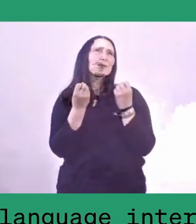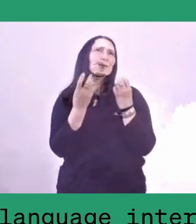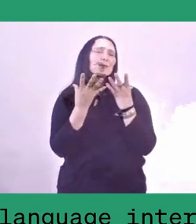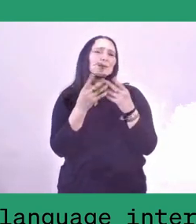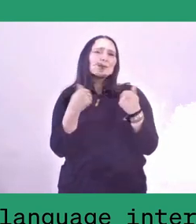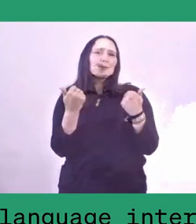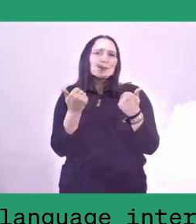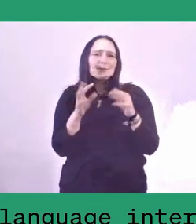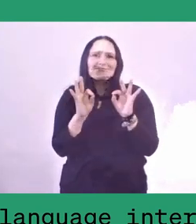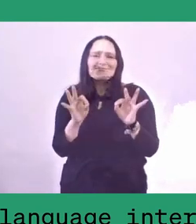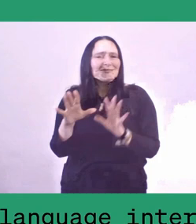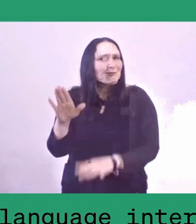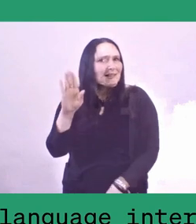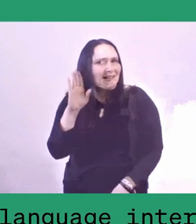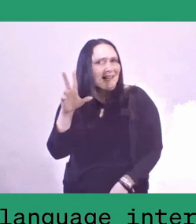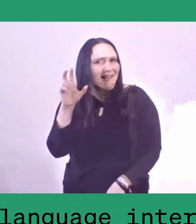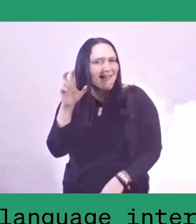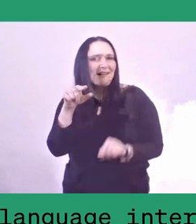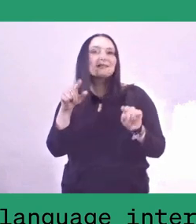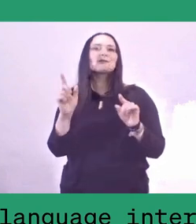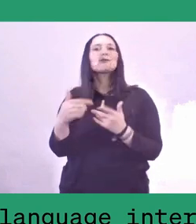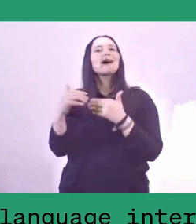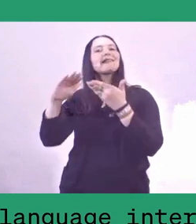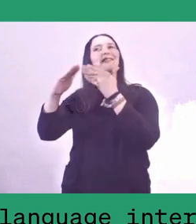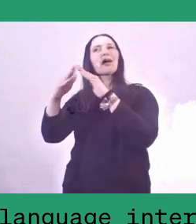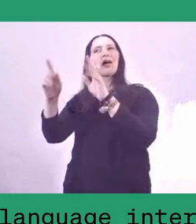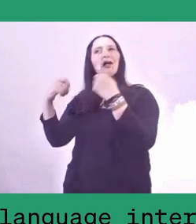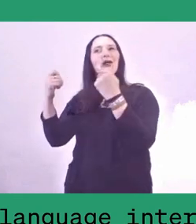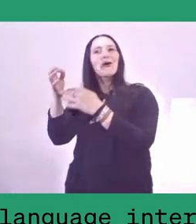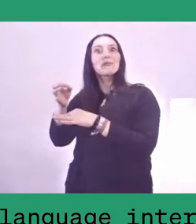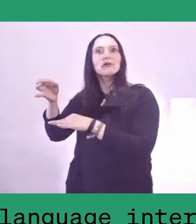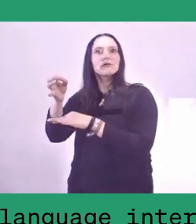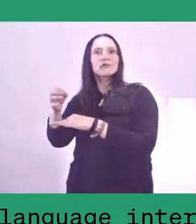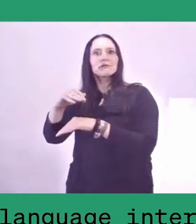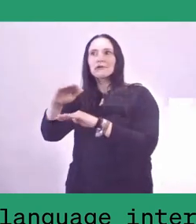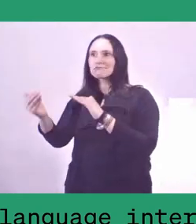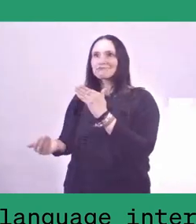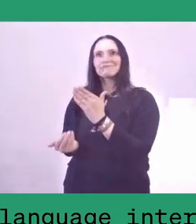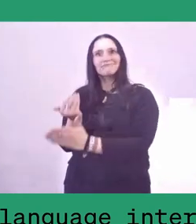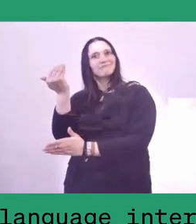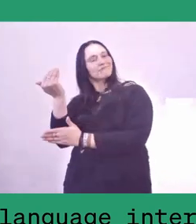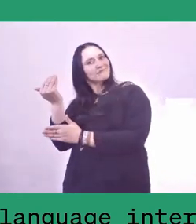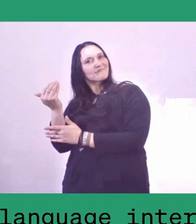is actually upheld or nurtured through this way